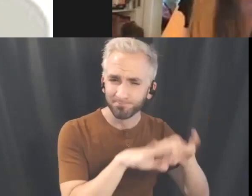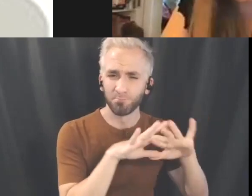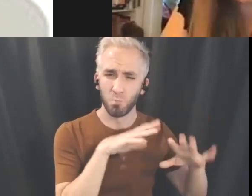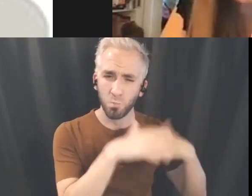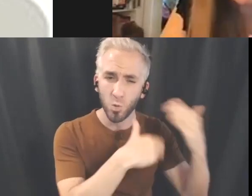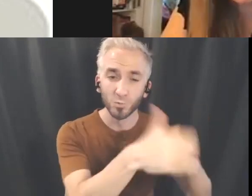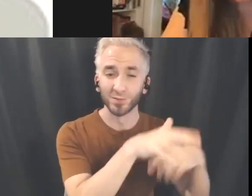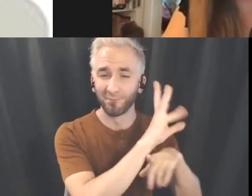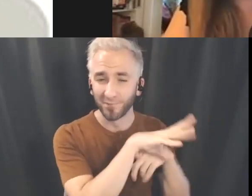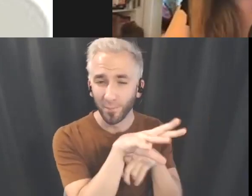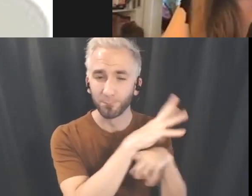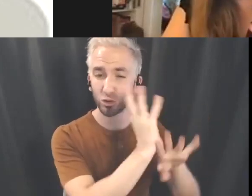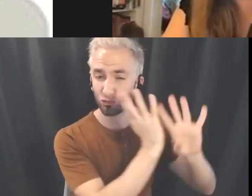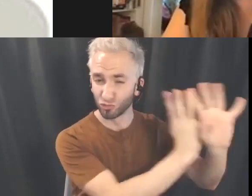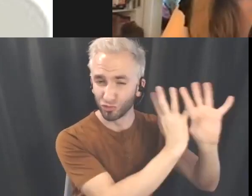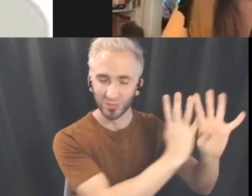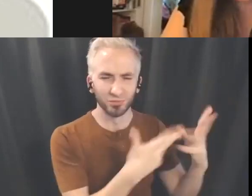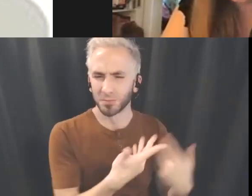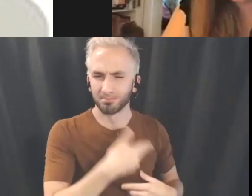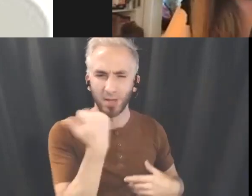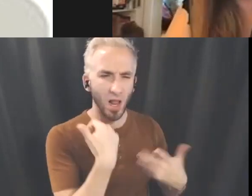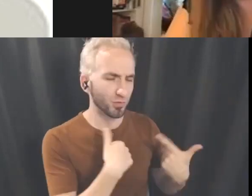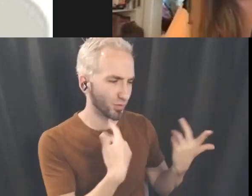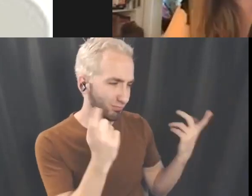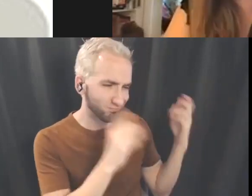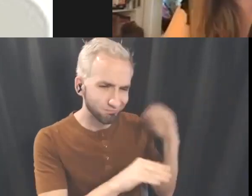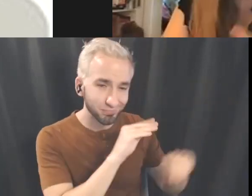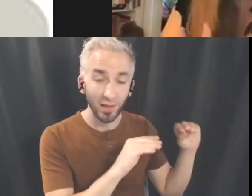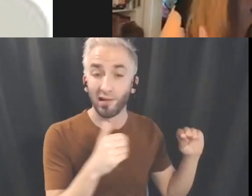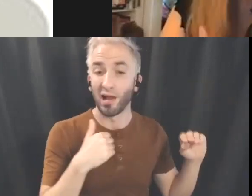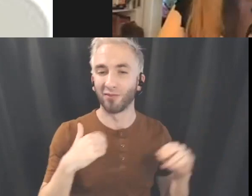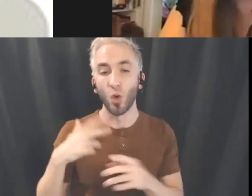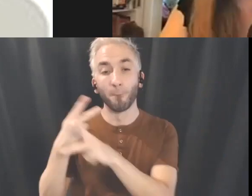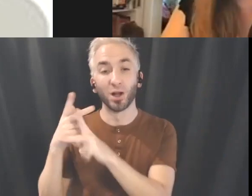all of those things. We do have a coordinator, a production manager, quite